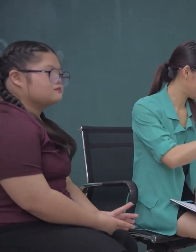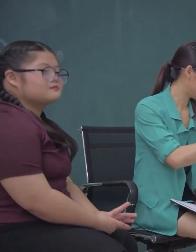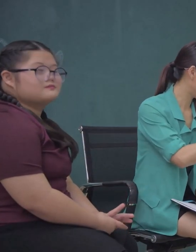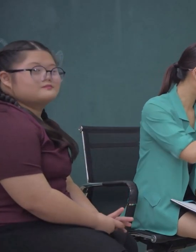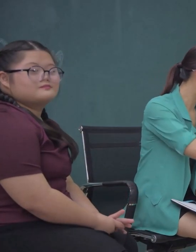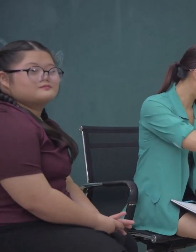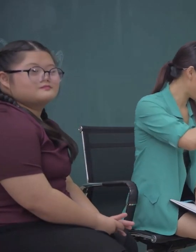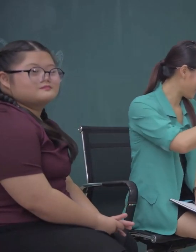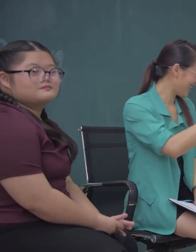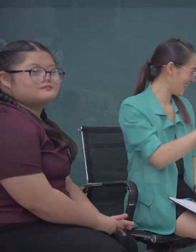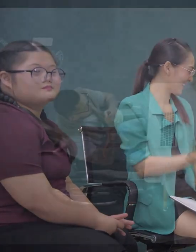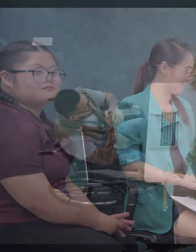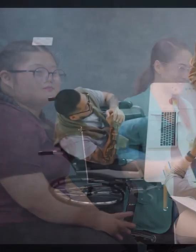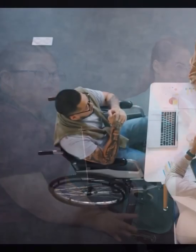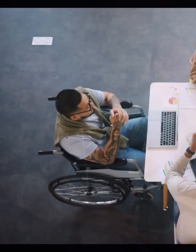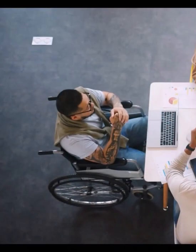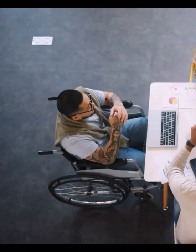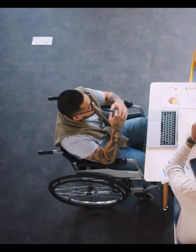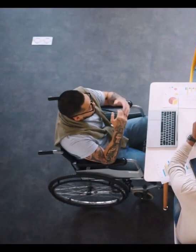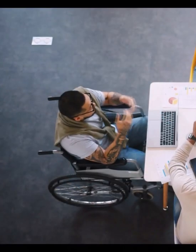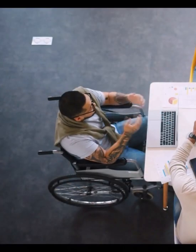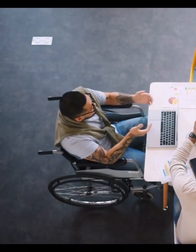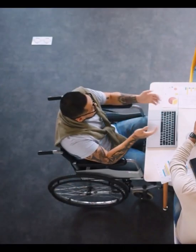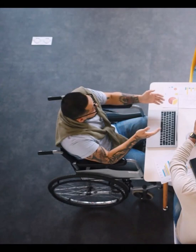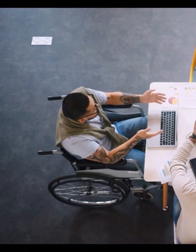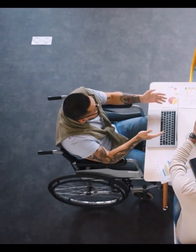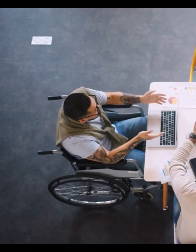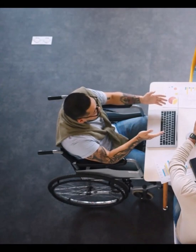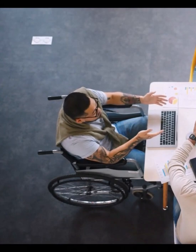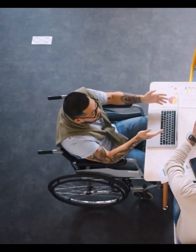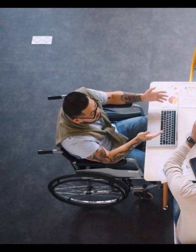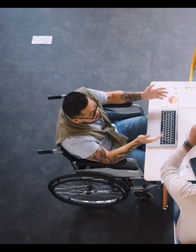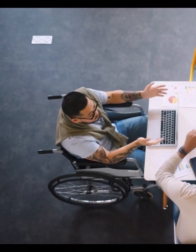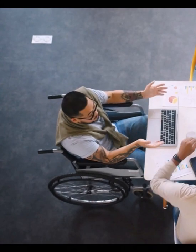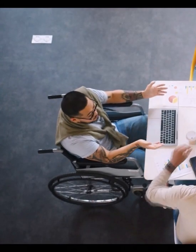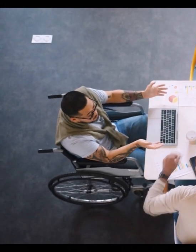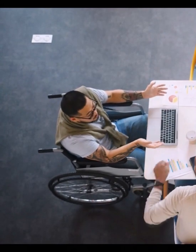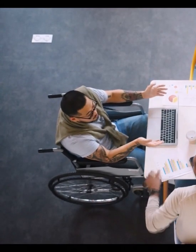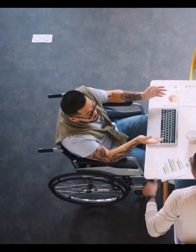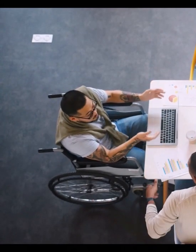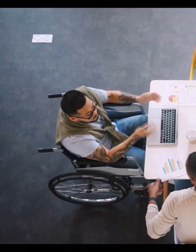We also continue to advocate through the legislative session by proposing and supporting new bills that would help many.